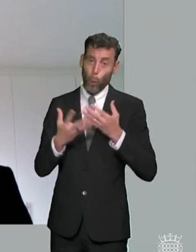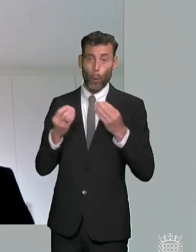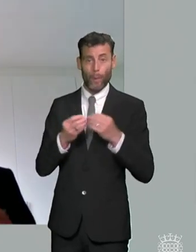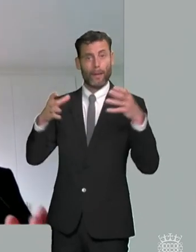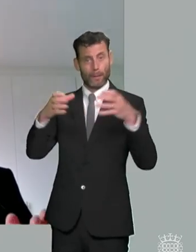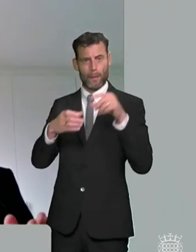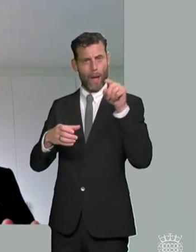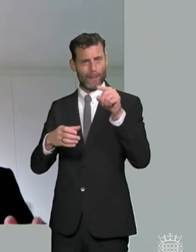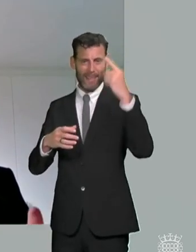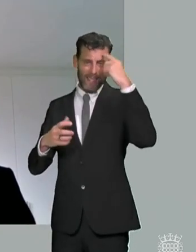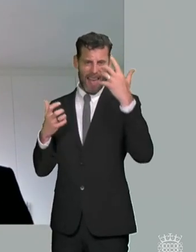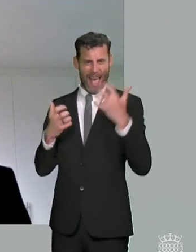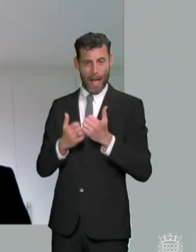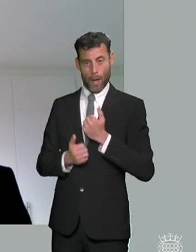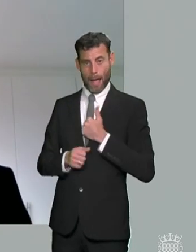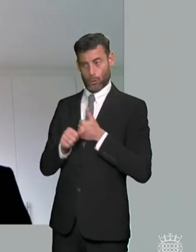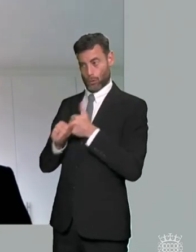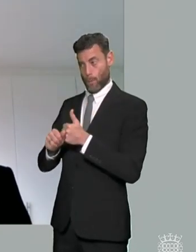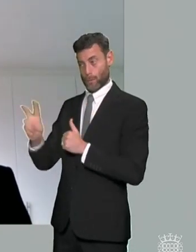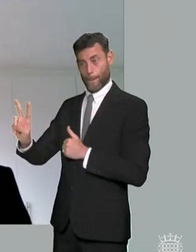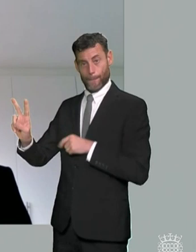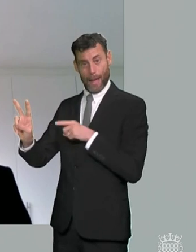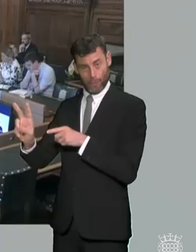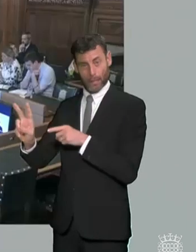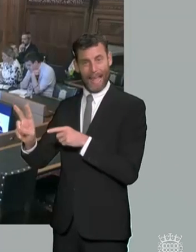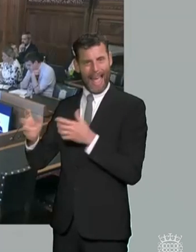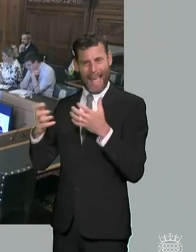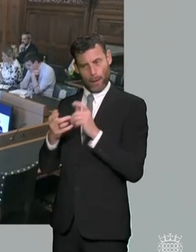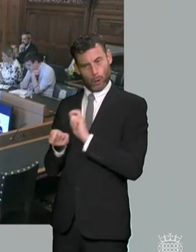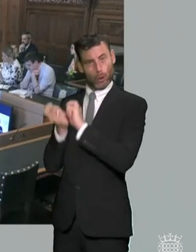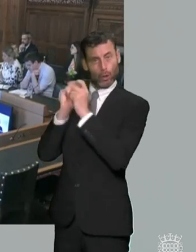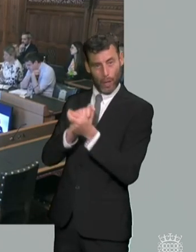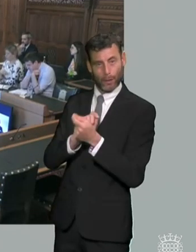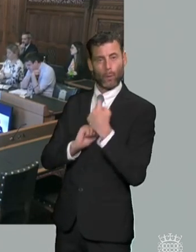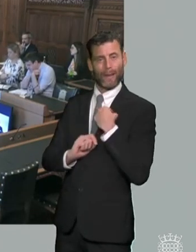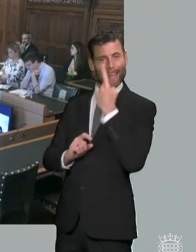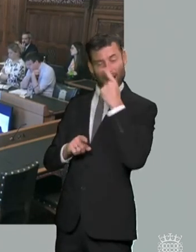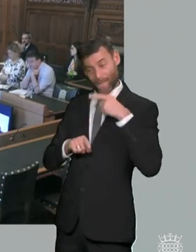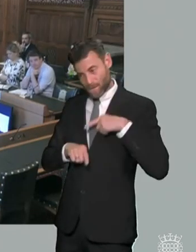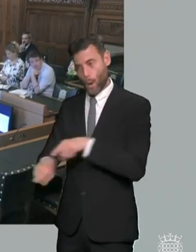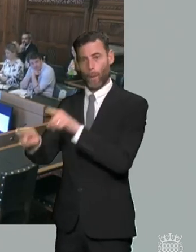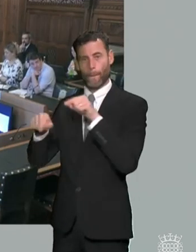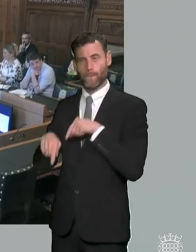could extend our work to try and support greater accountability and certainly in a nutshell please